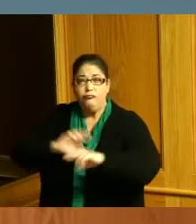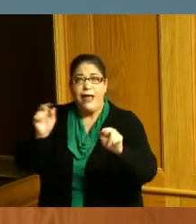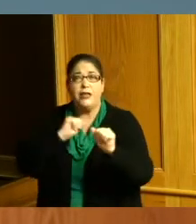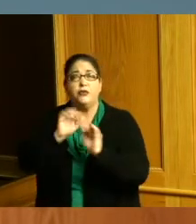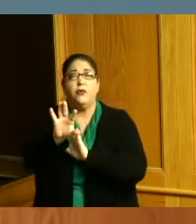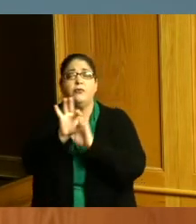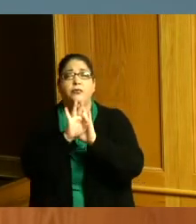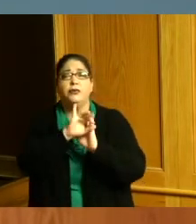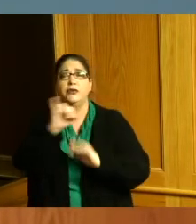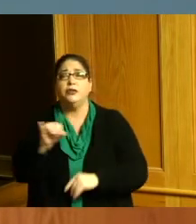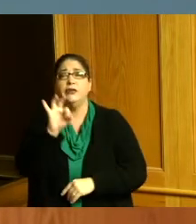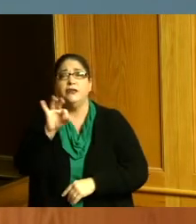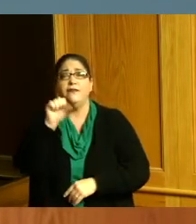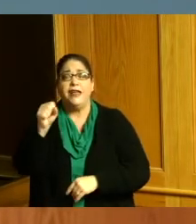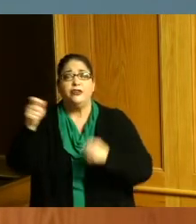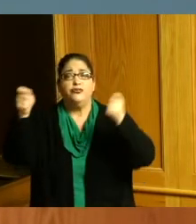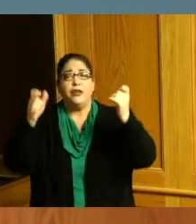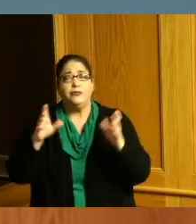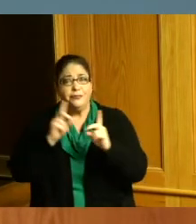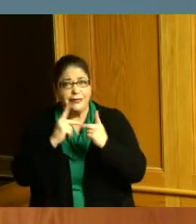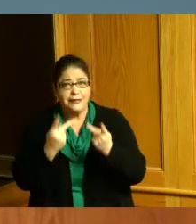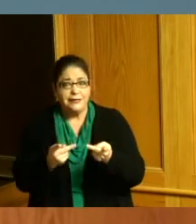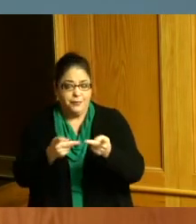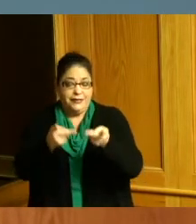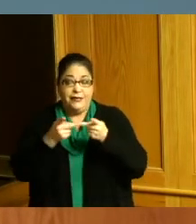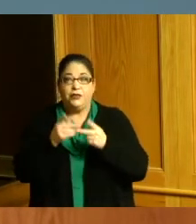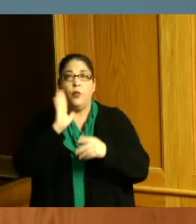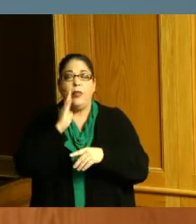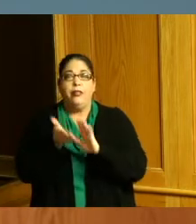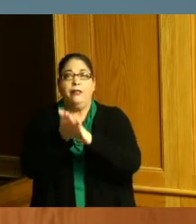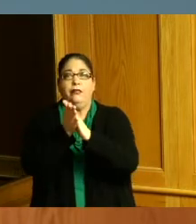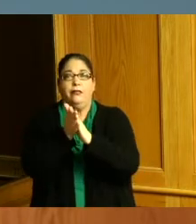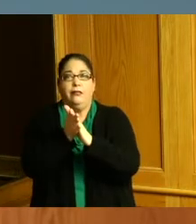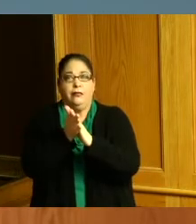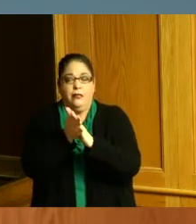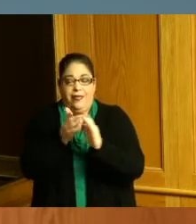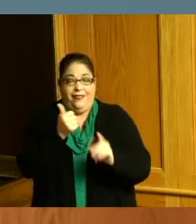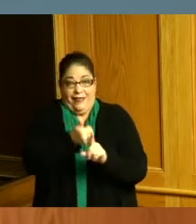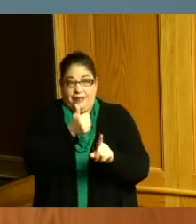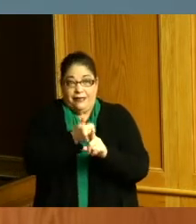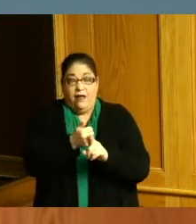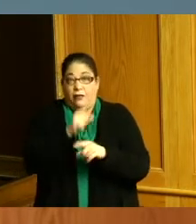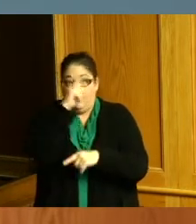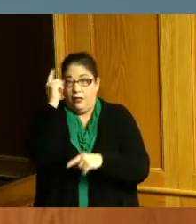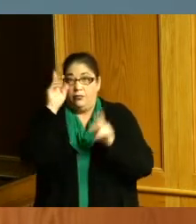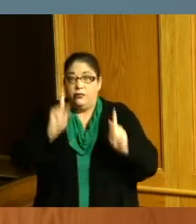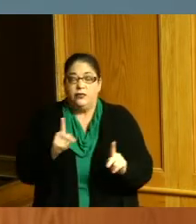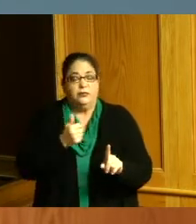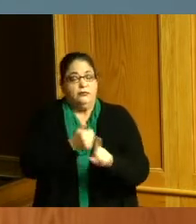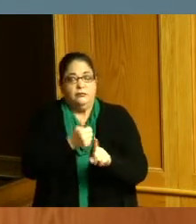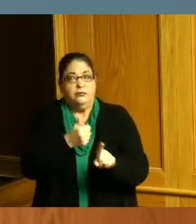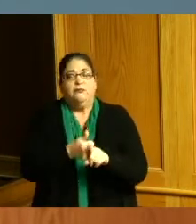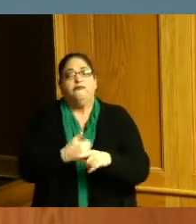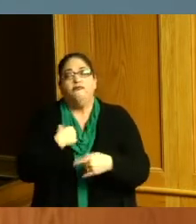JFS Director position so we certainly stand on his shoulders so I'll begin the proclamation